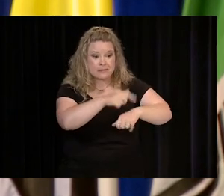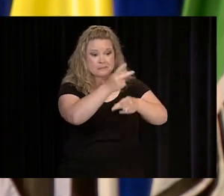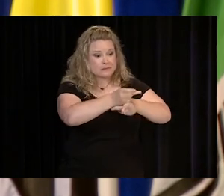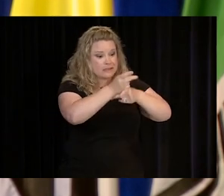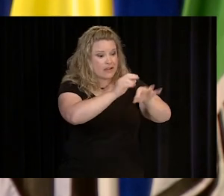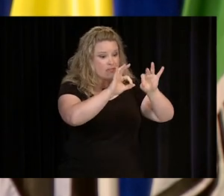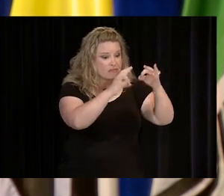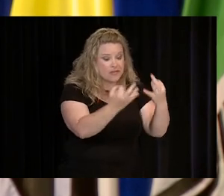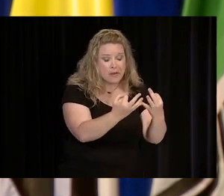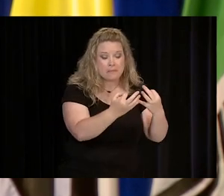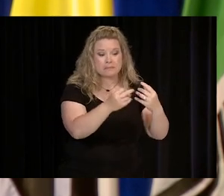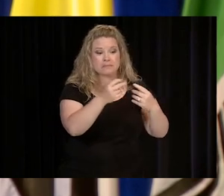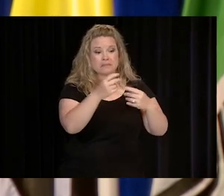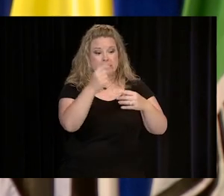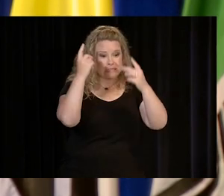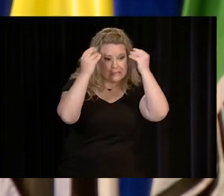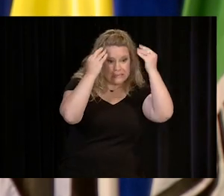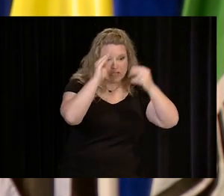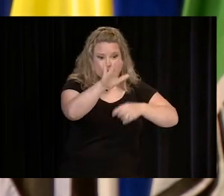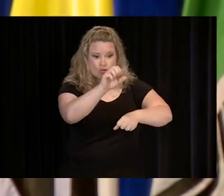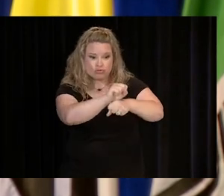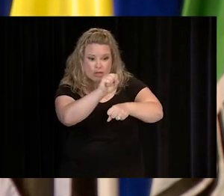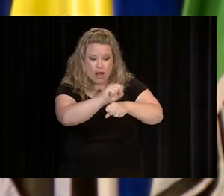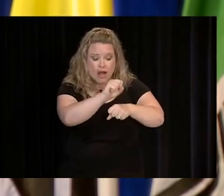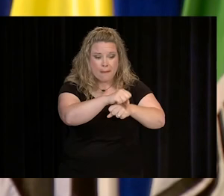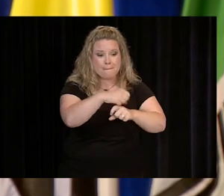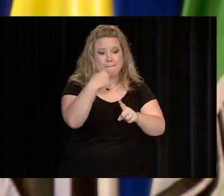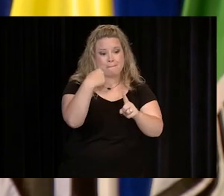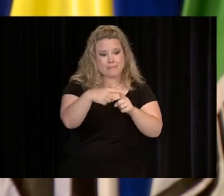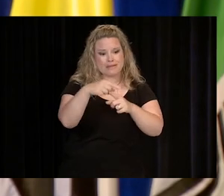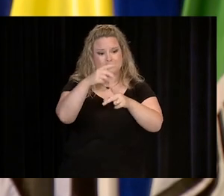WORRYING ABOUT YOUR JOBS, AND HOMESCHOOLING YOUR CHILDREN.